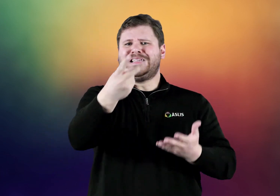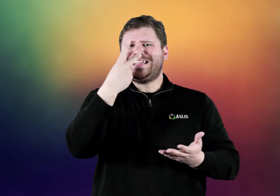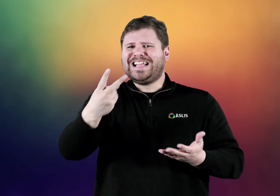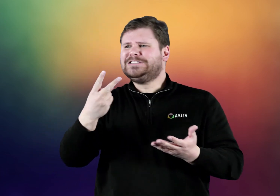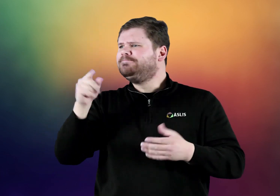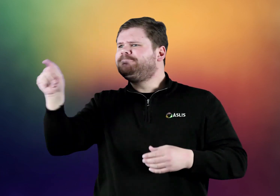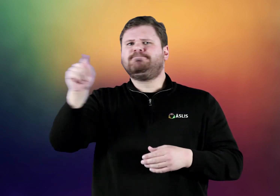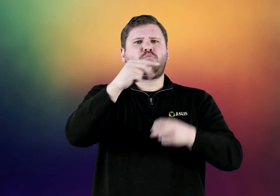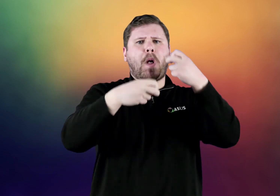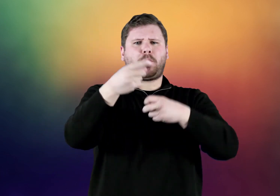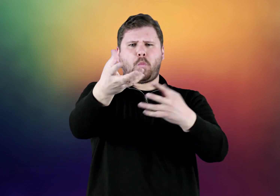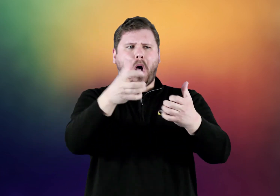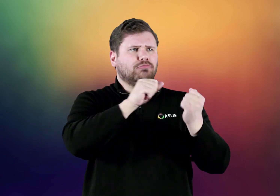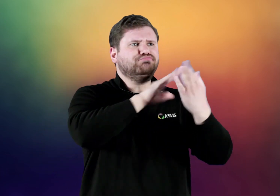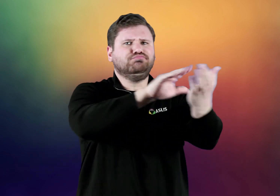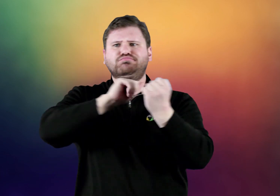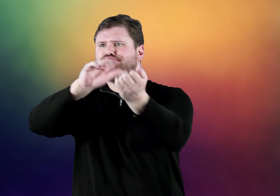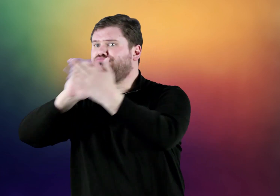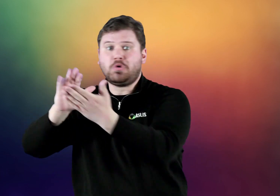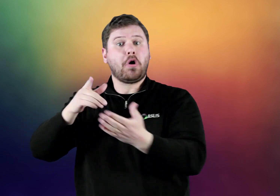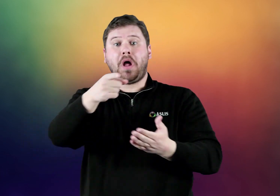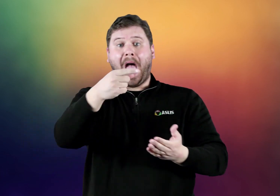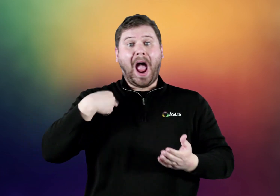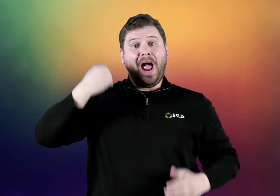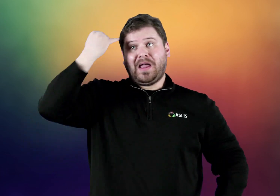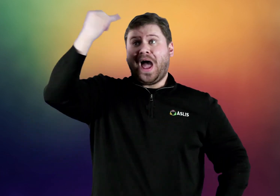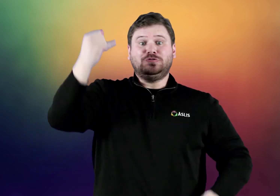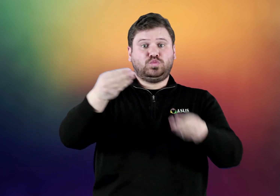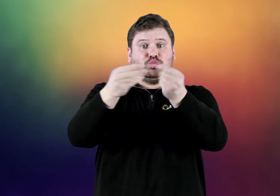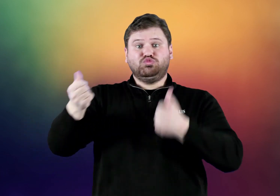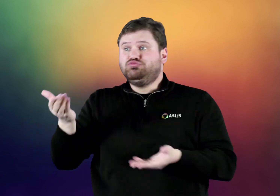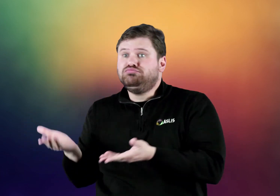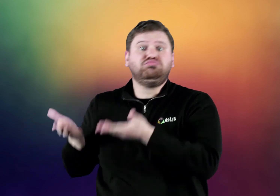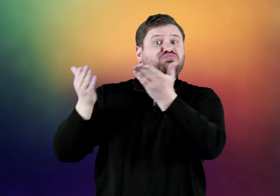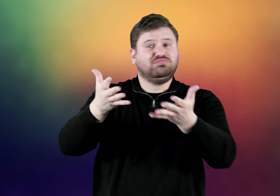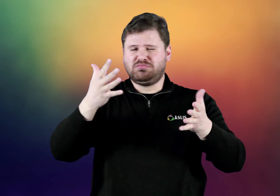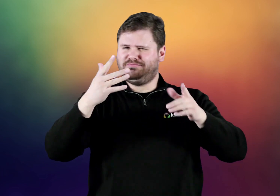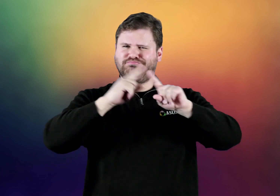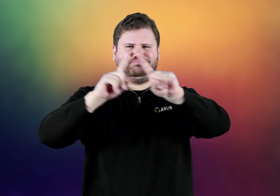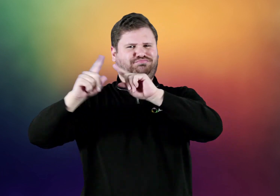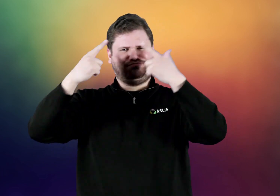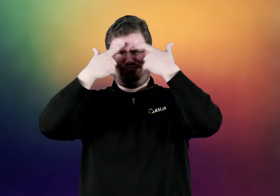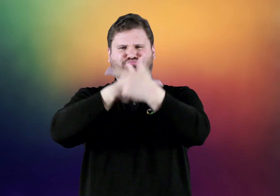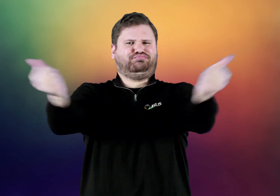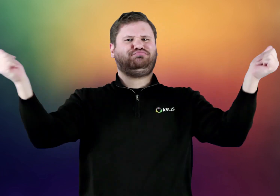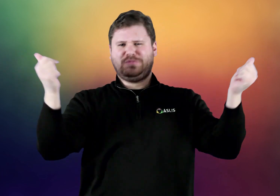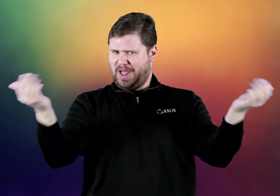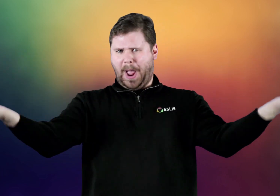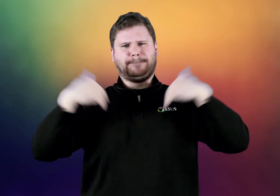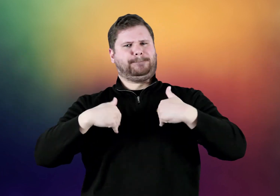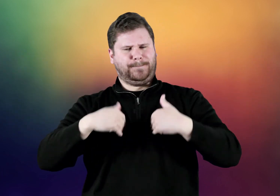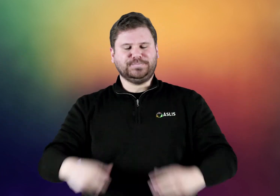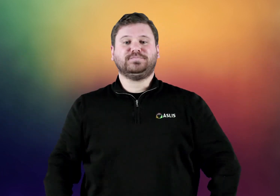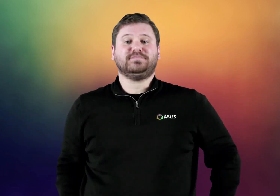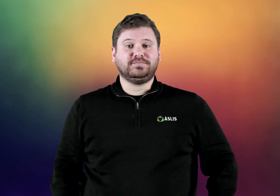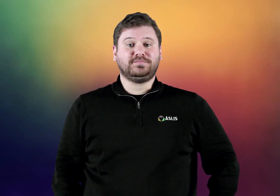Share about problems that you want to be addressed, an idea for a solution, or any issues you want to share.